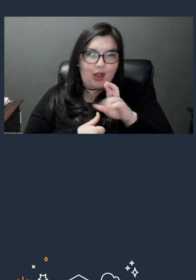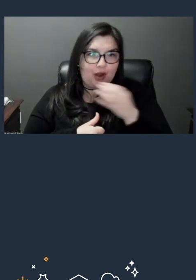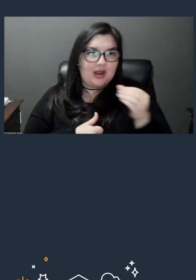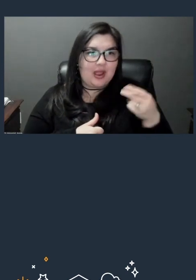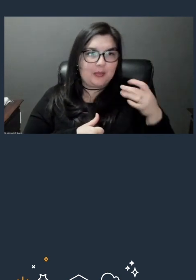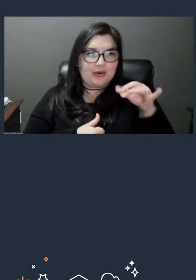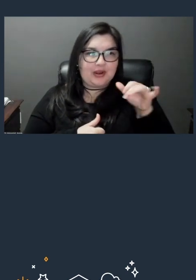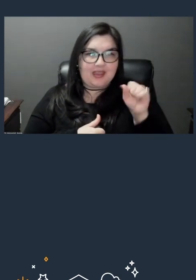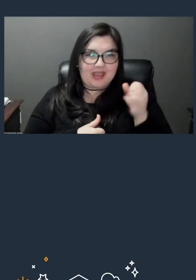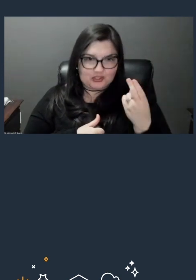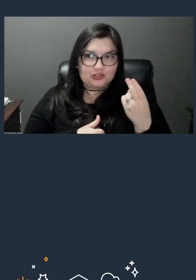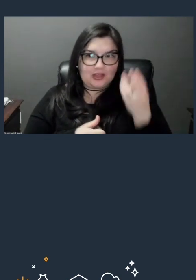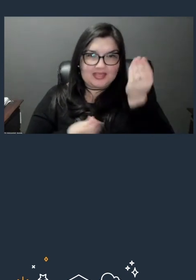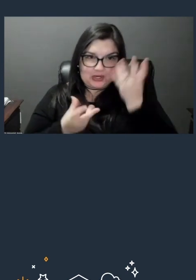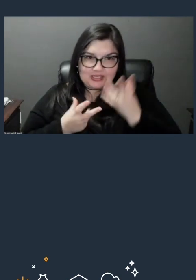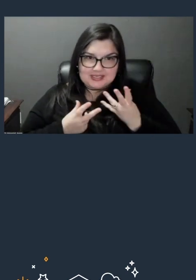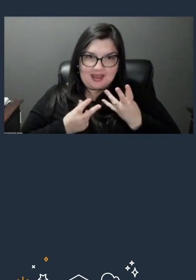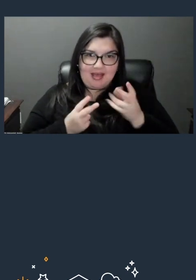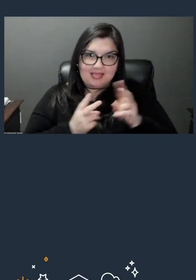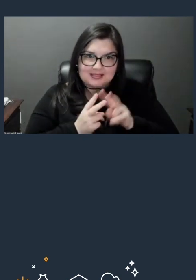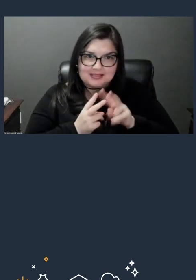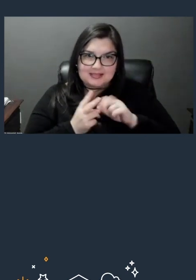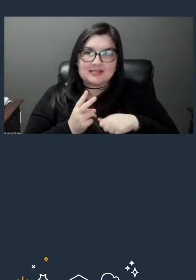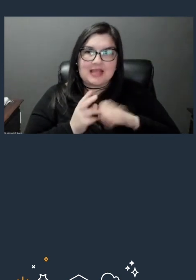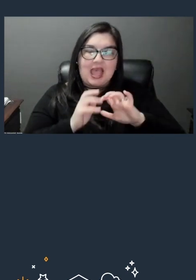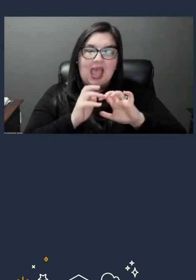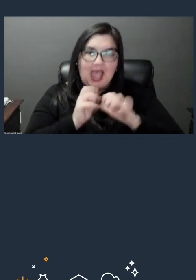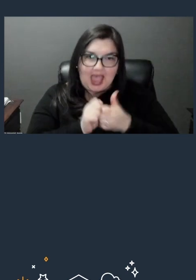about how to do backup at scale